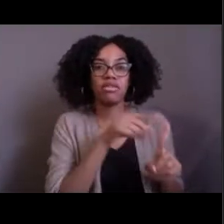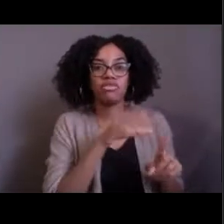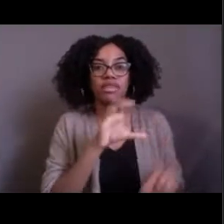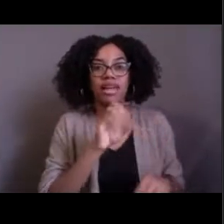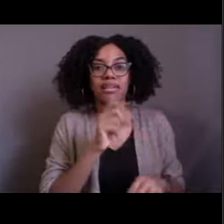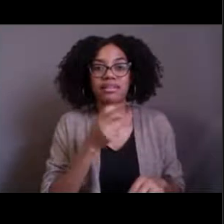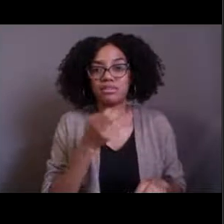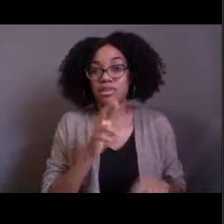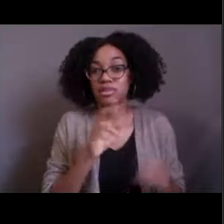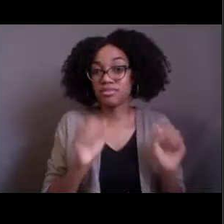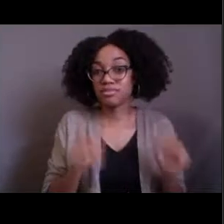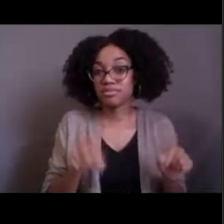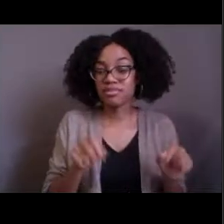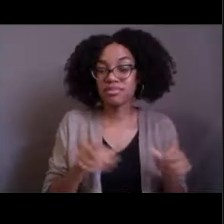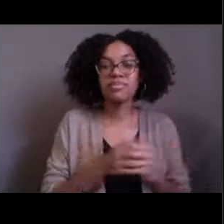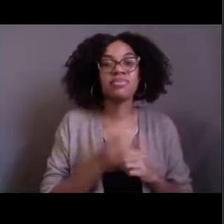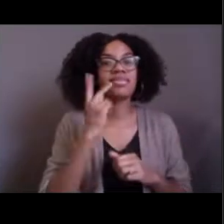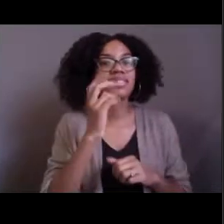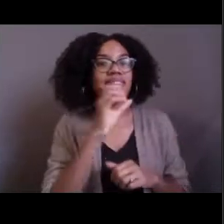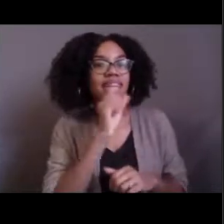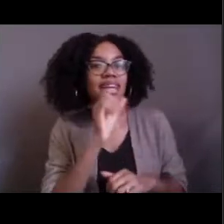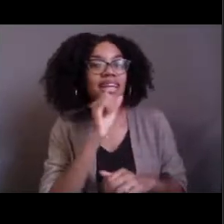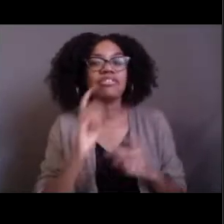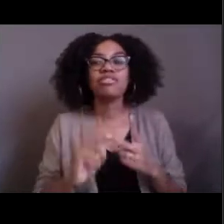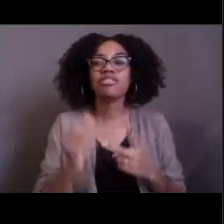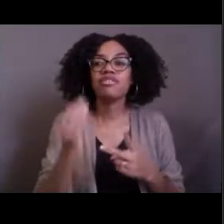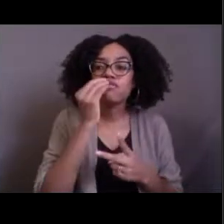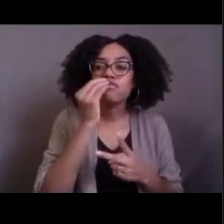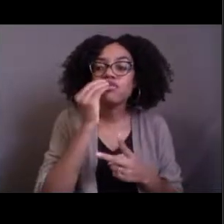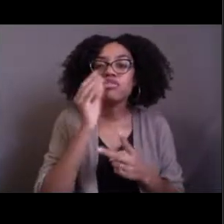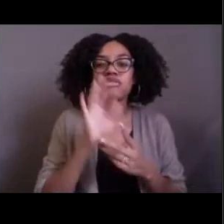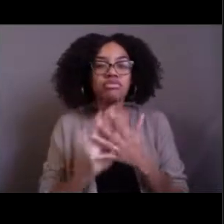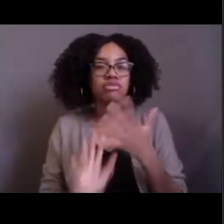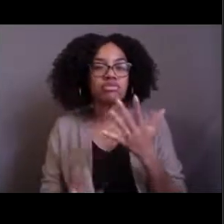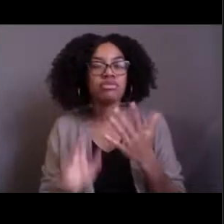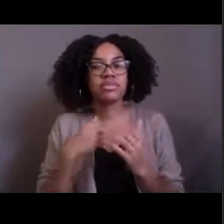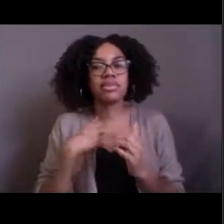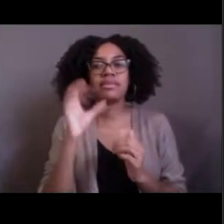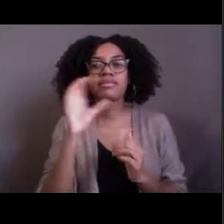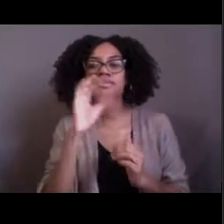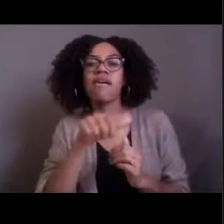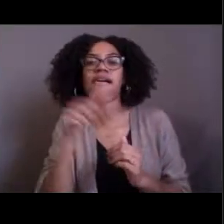and for Casper, you might not be able to find out but you might be able to find out for some of the ones we've known for longer.